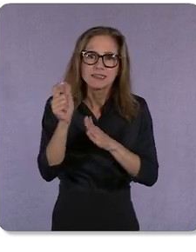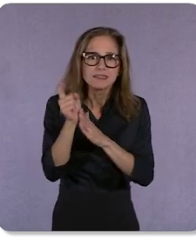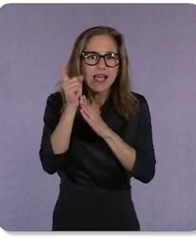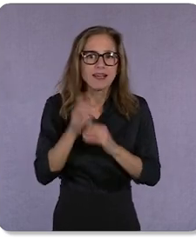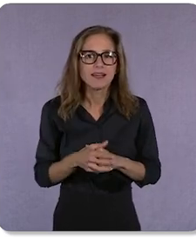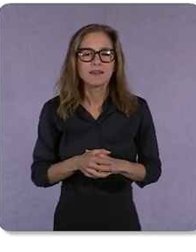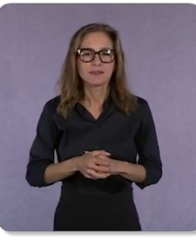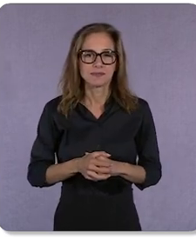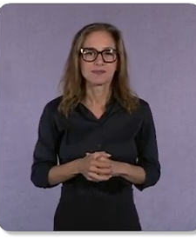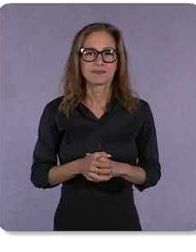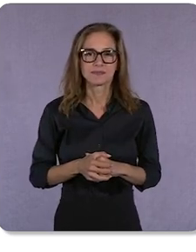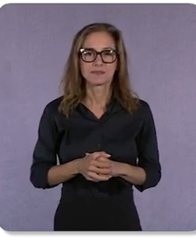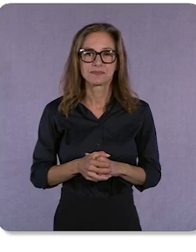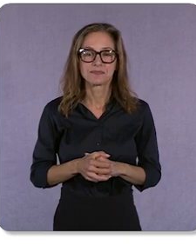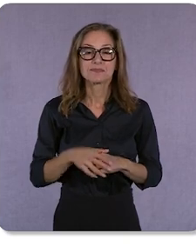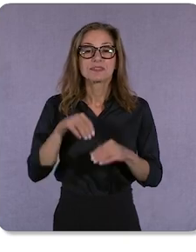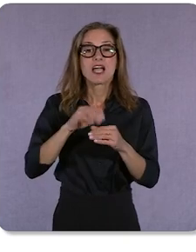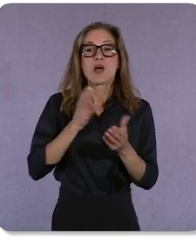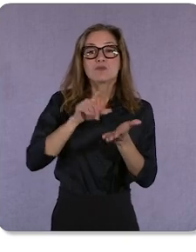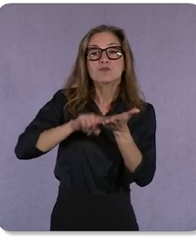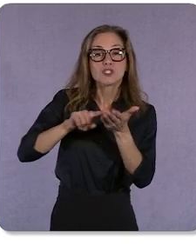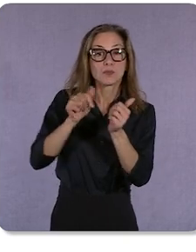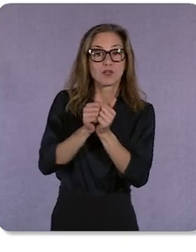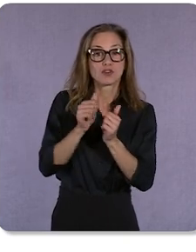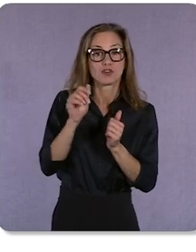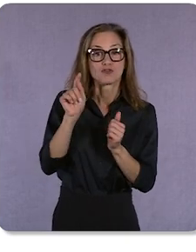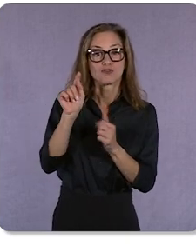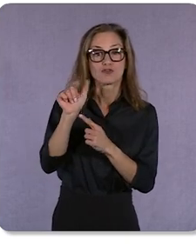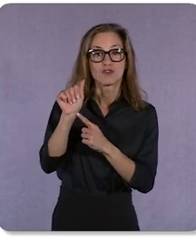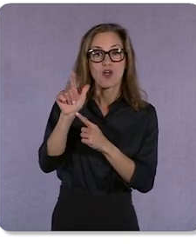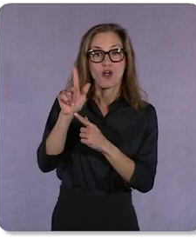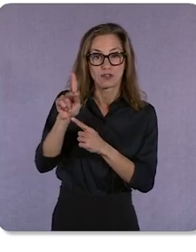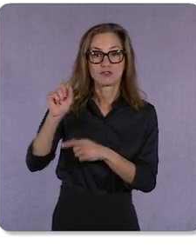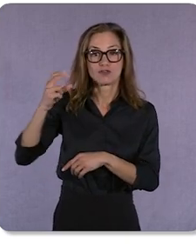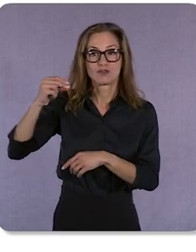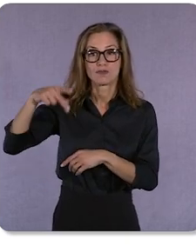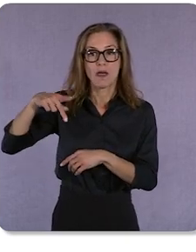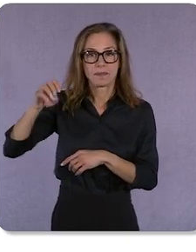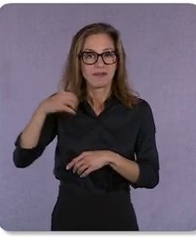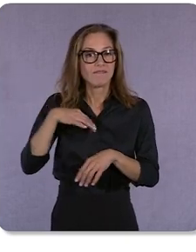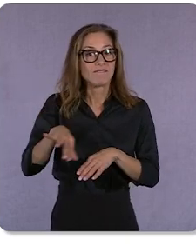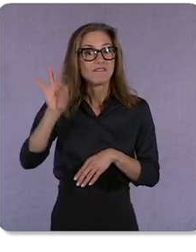In our research with Talk Shoppe, we found that in the US, 75% of you agree